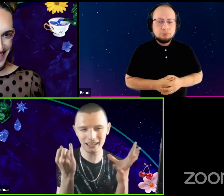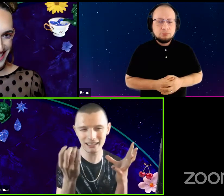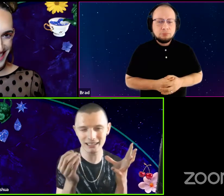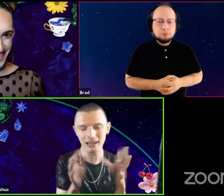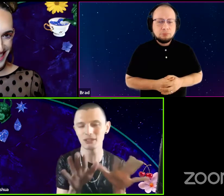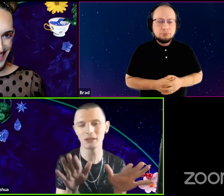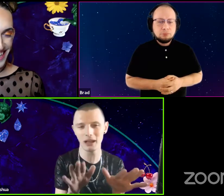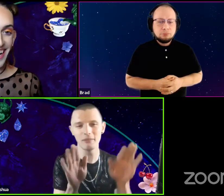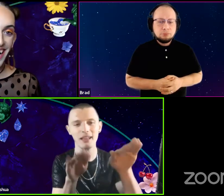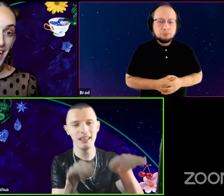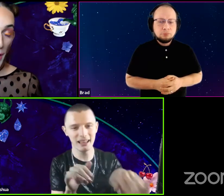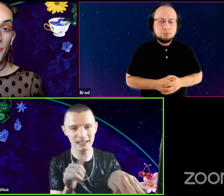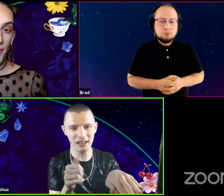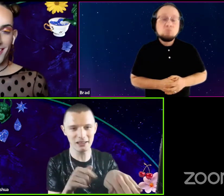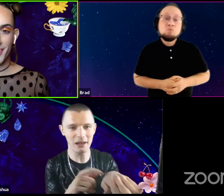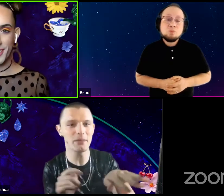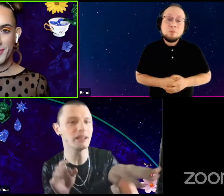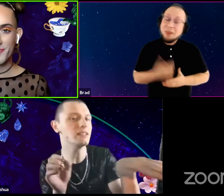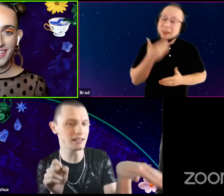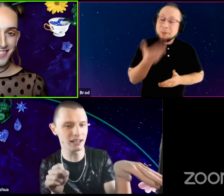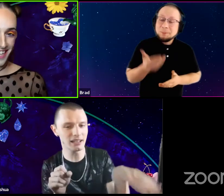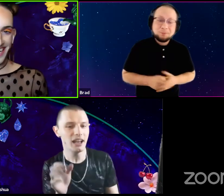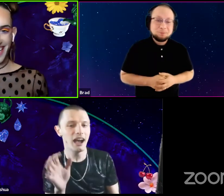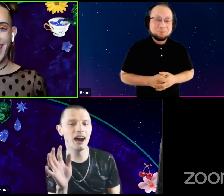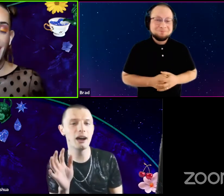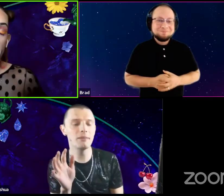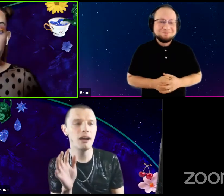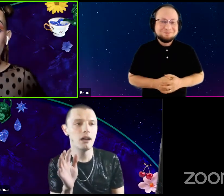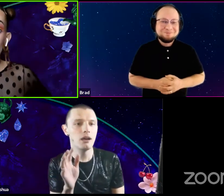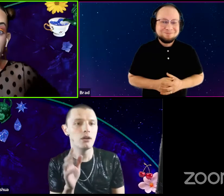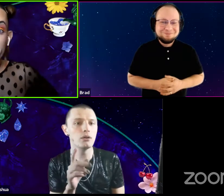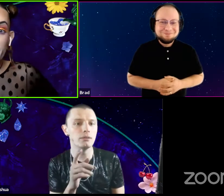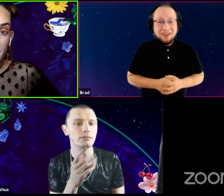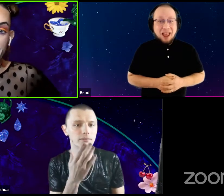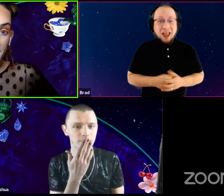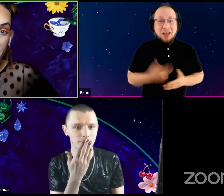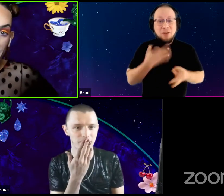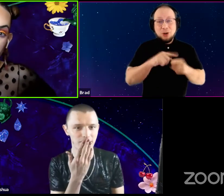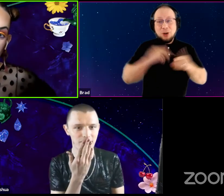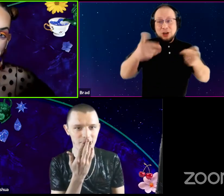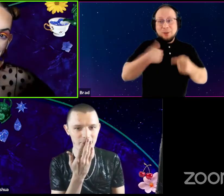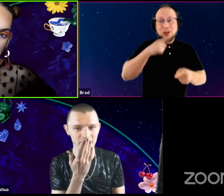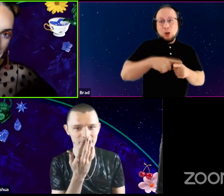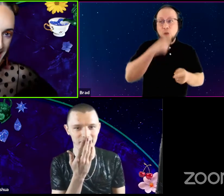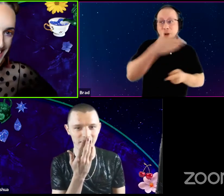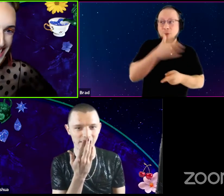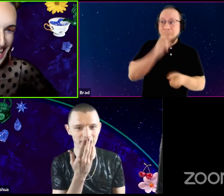and I'm just, okay, that's enough. Thank you. Yes, yes. Feel free to introduce me to whoever will make that happen.